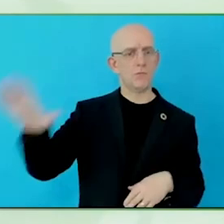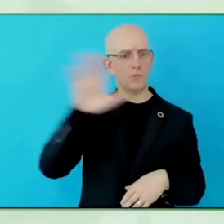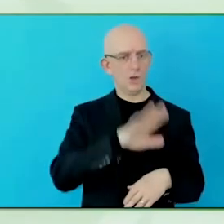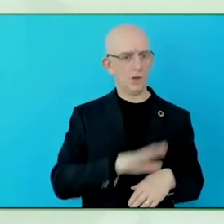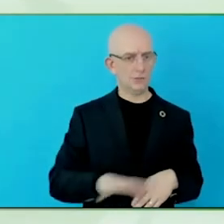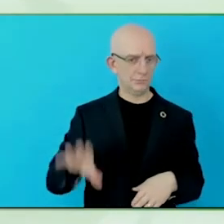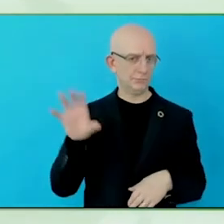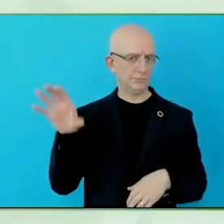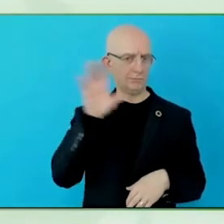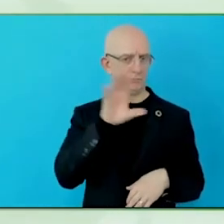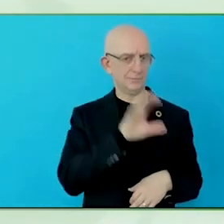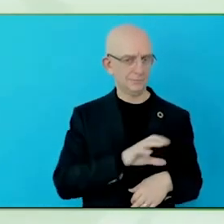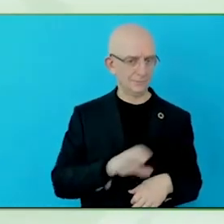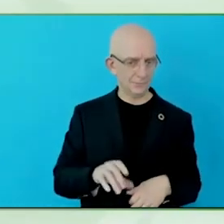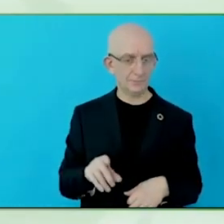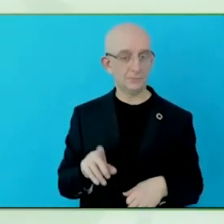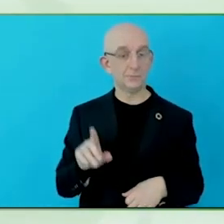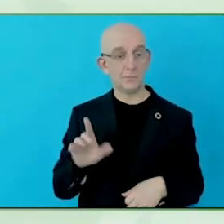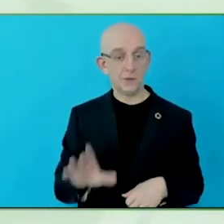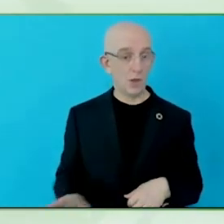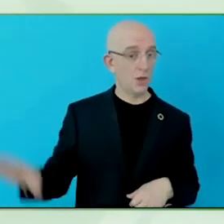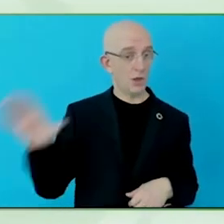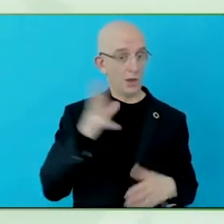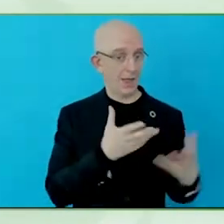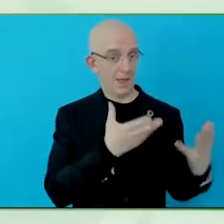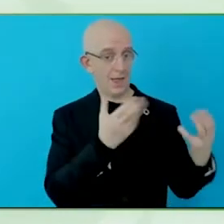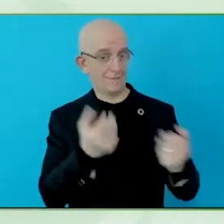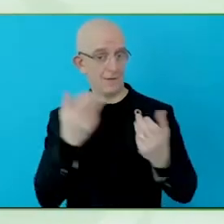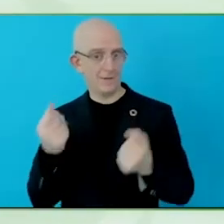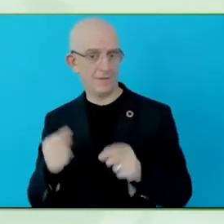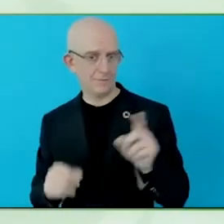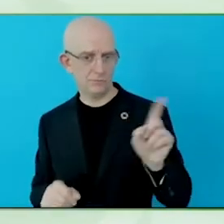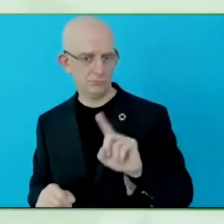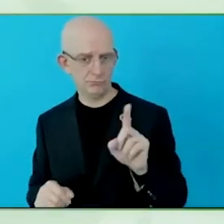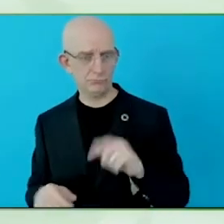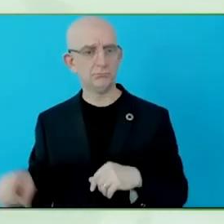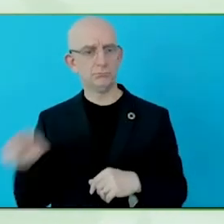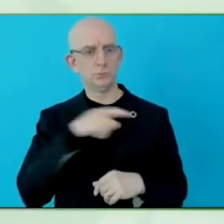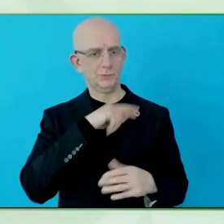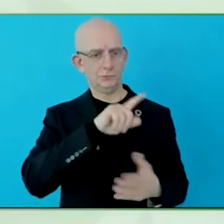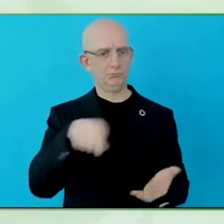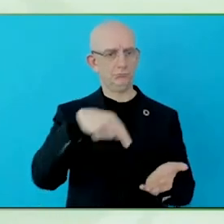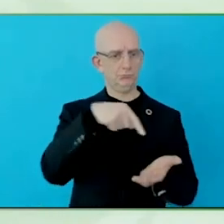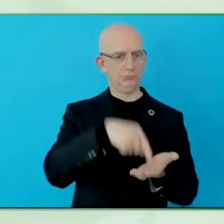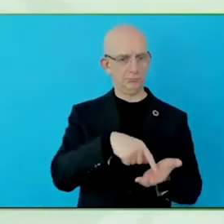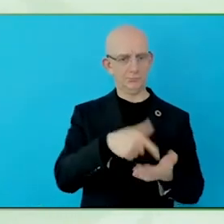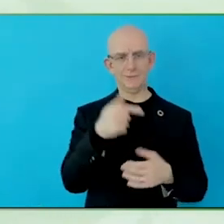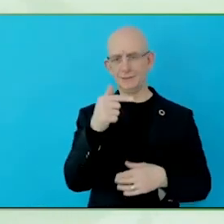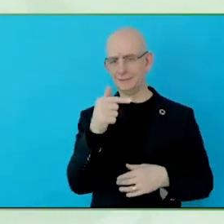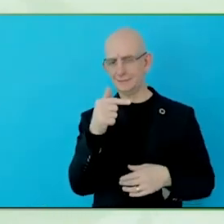accessibility among a different number of standards, and those standards are developed in conjunction with persons with